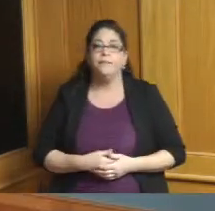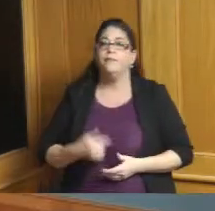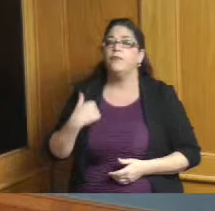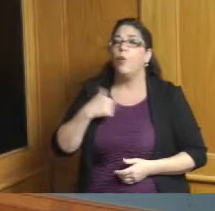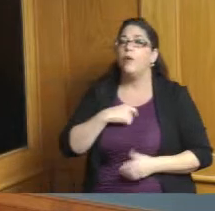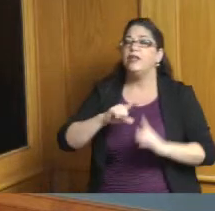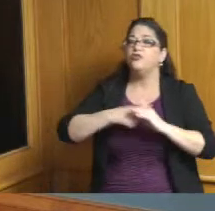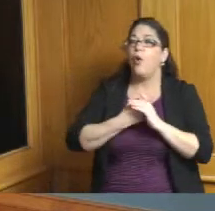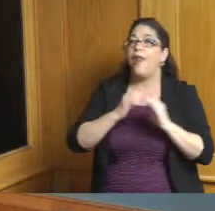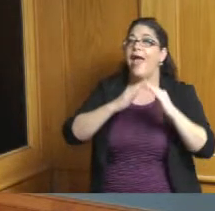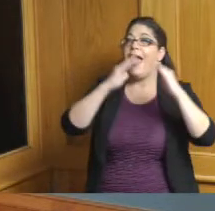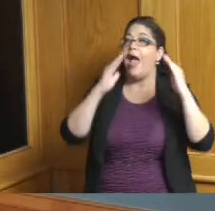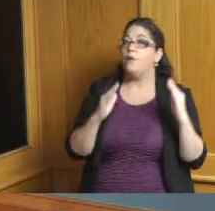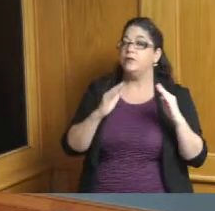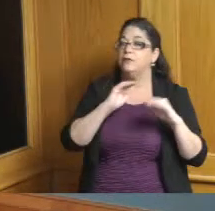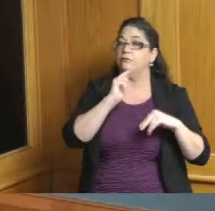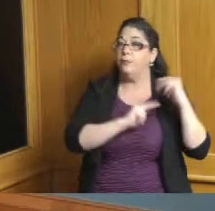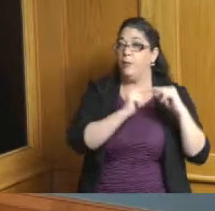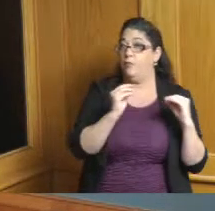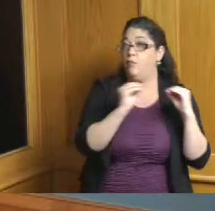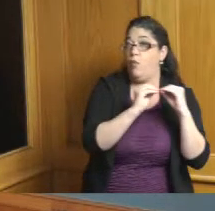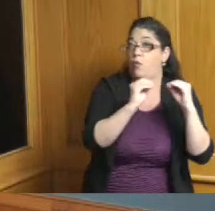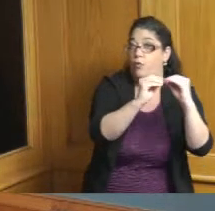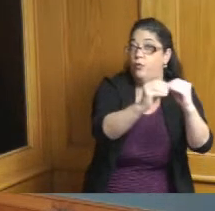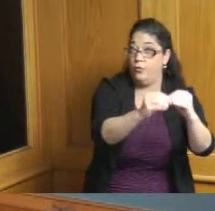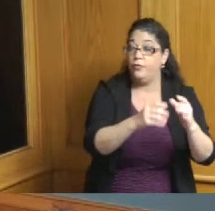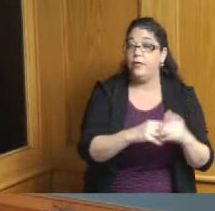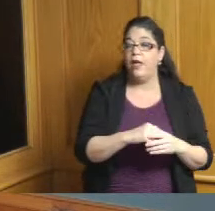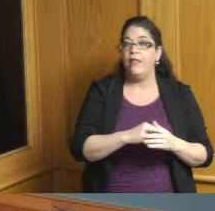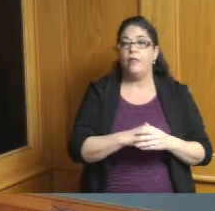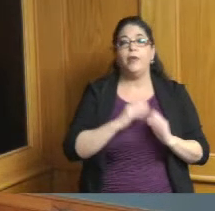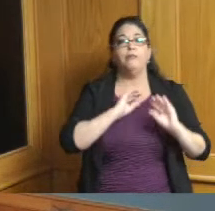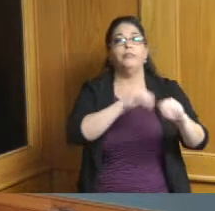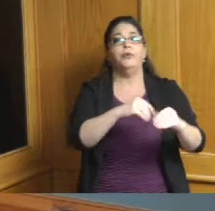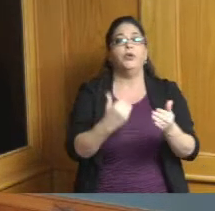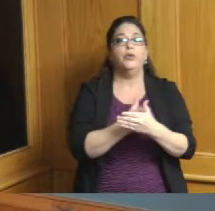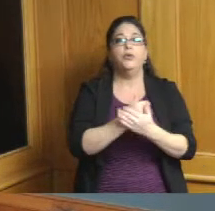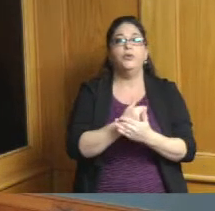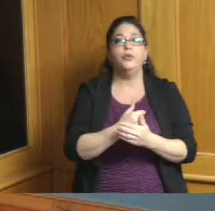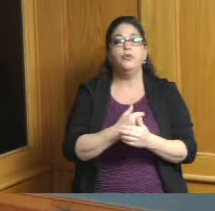our housing market a little bit the past year we put in a new residential development of 16